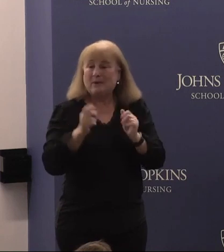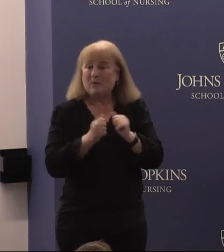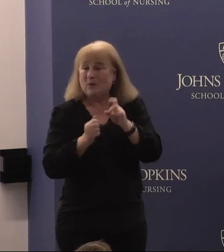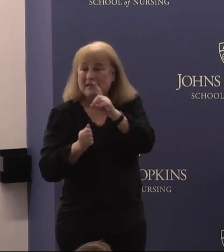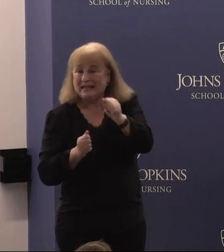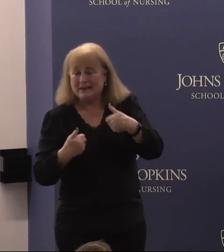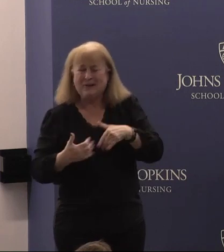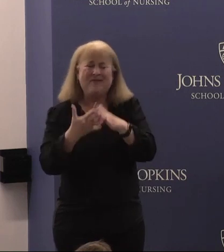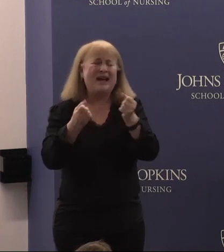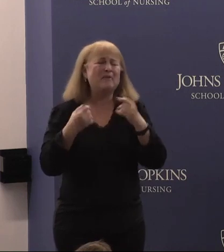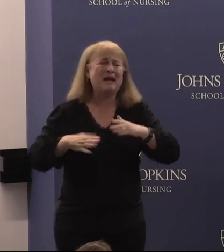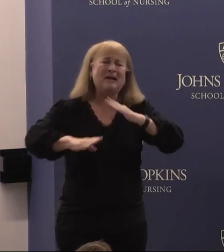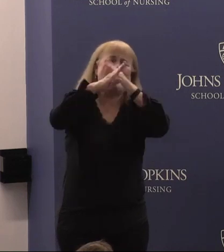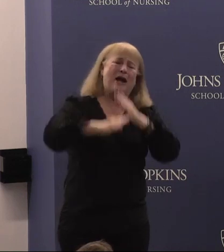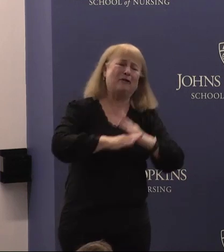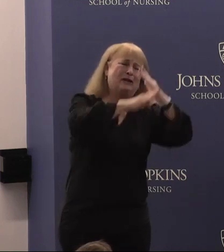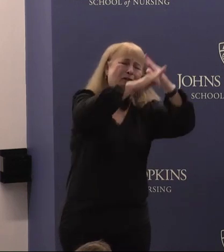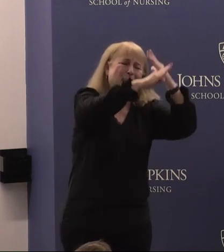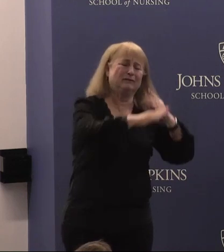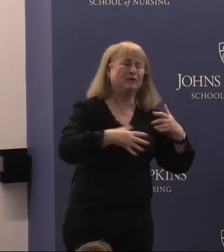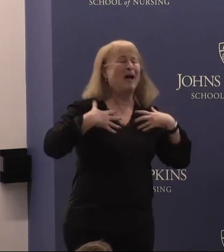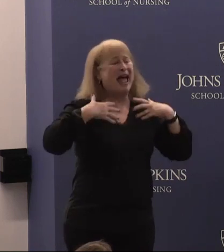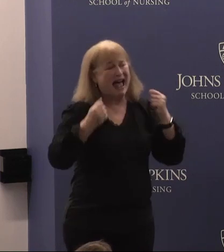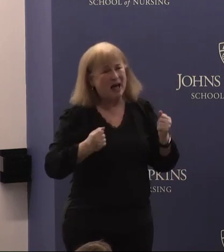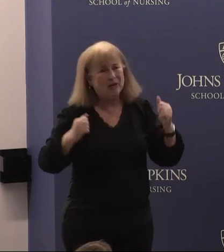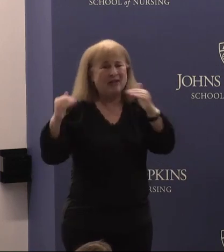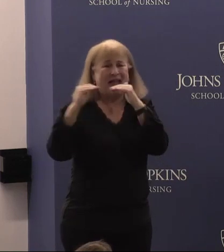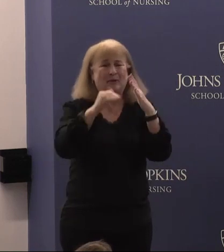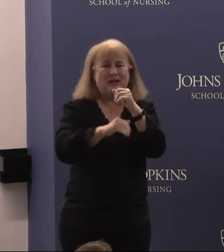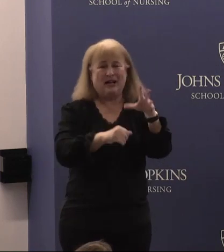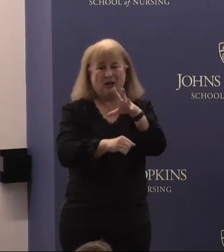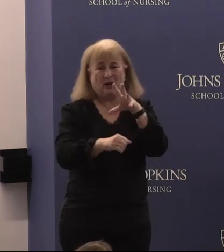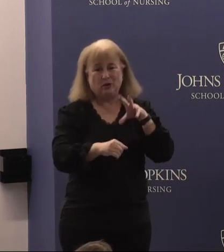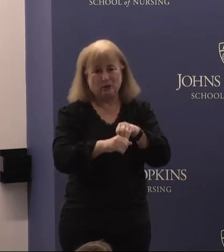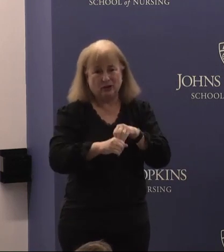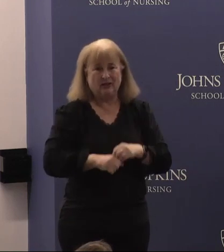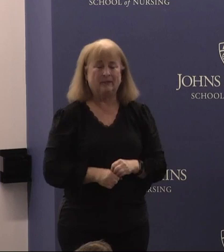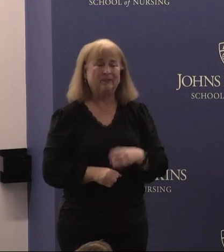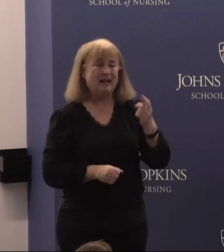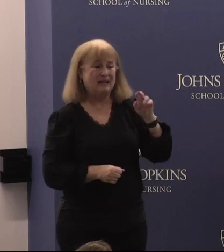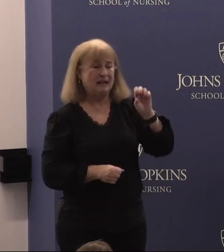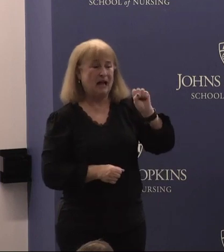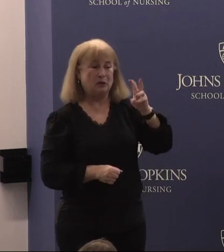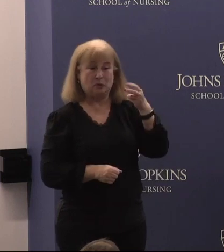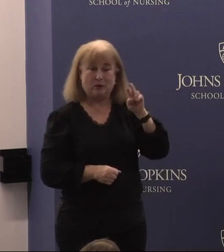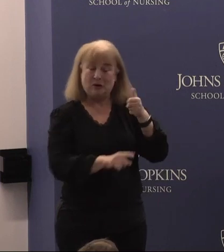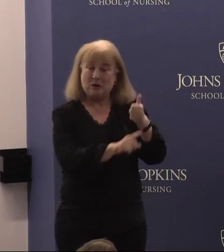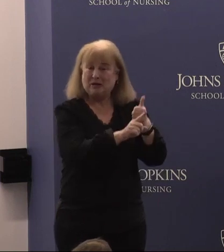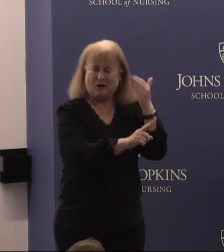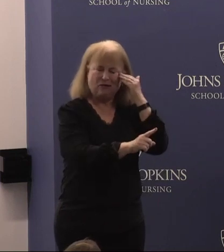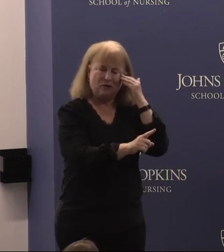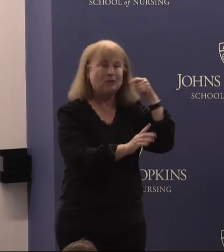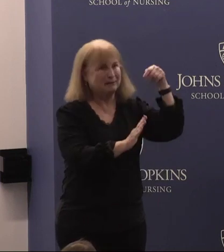face many barriers to health equity and inclusion. Dr. Swenor herself knows this all too well,